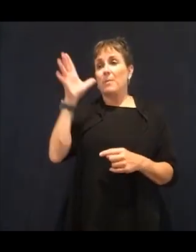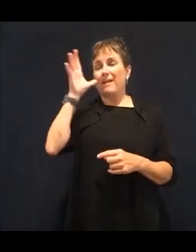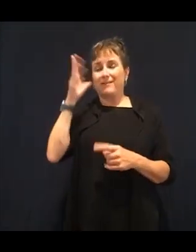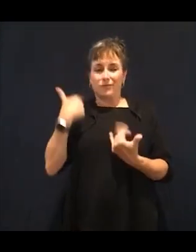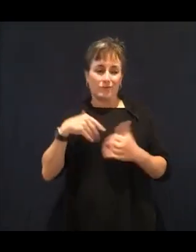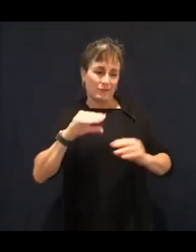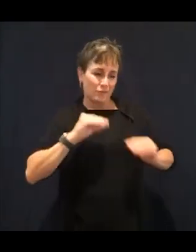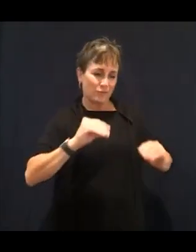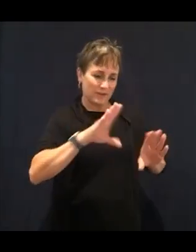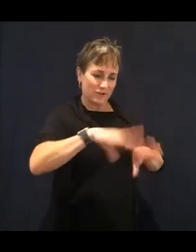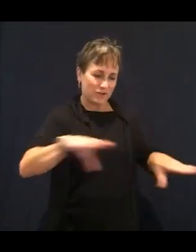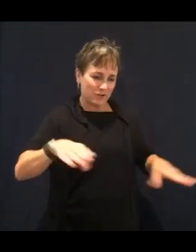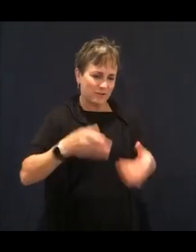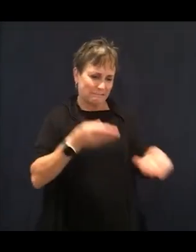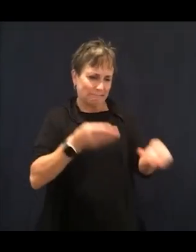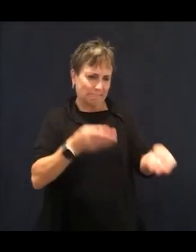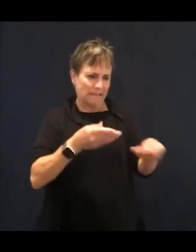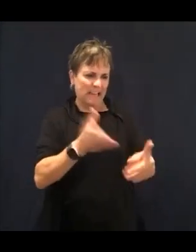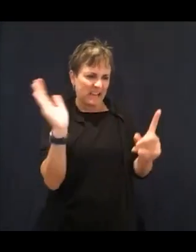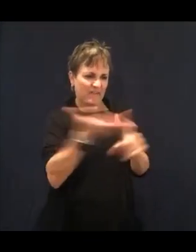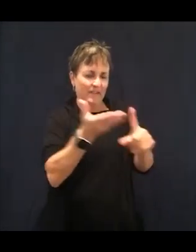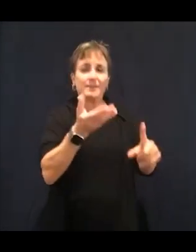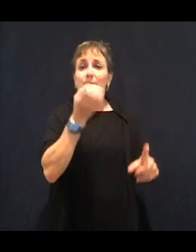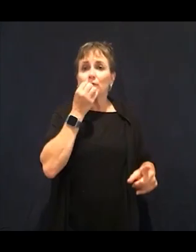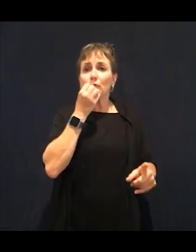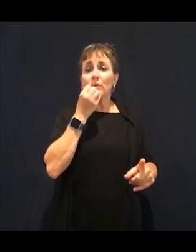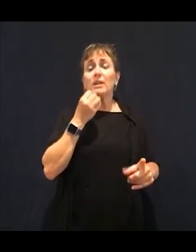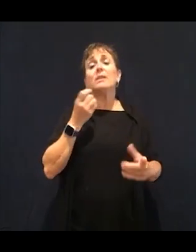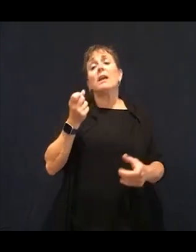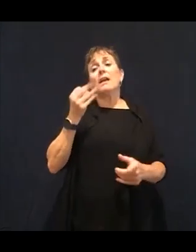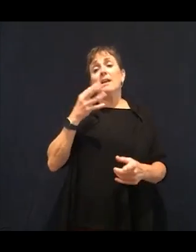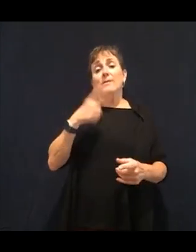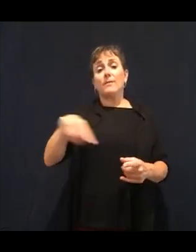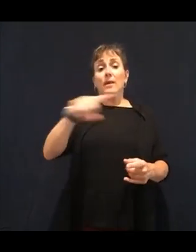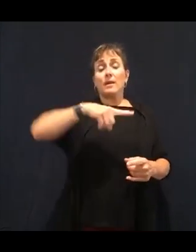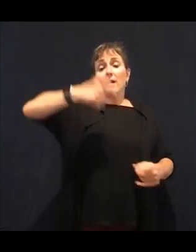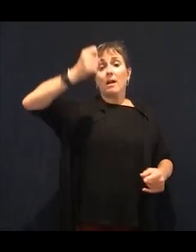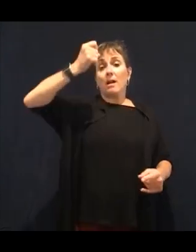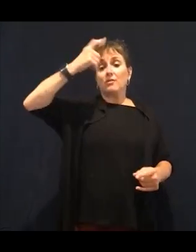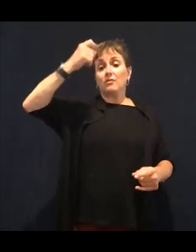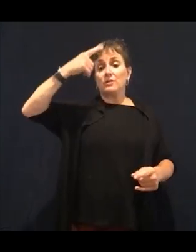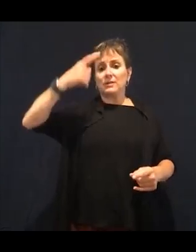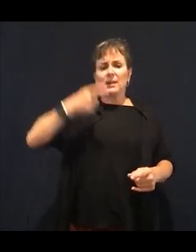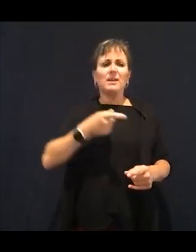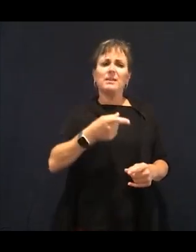they can take control over their own nutrition, that it will make a difference